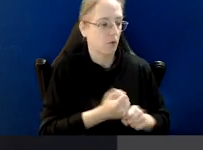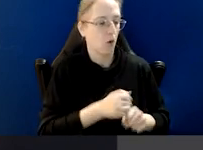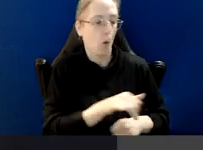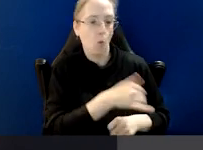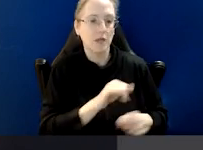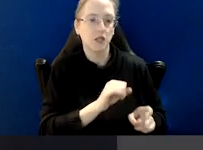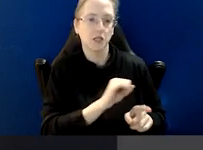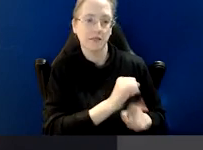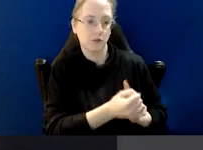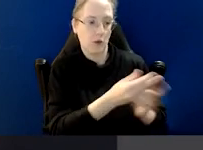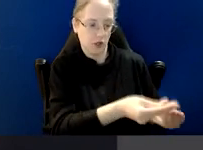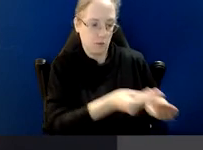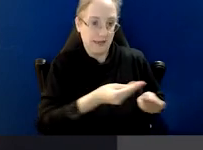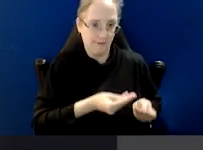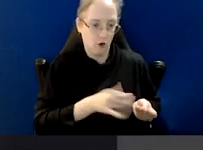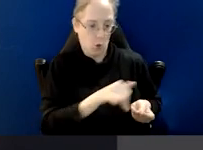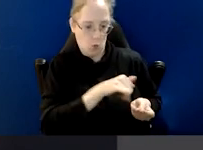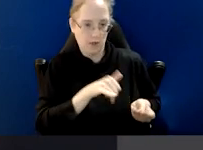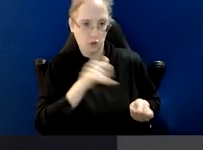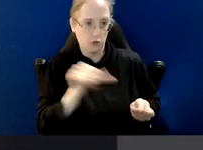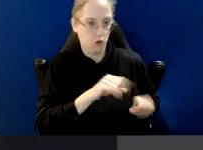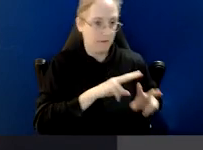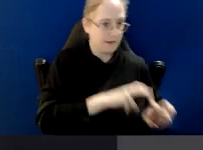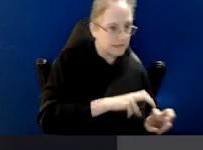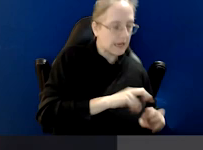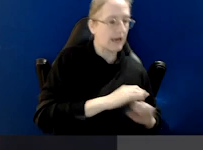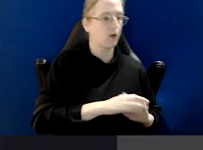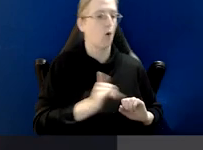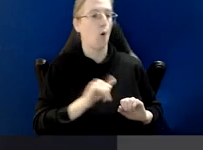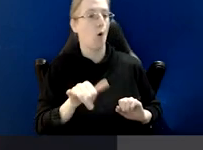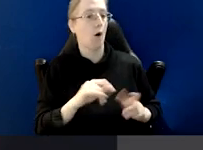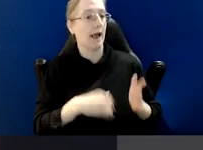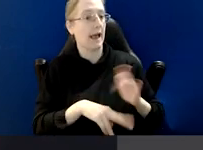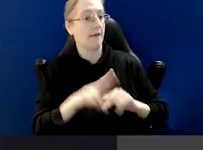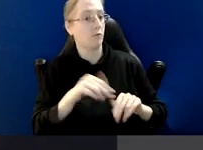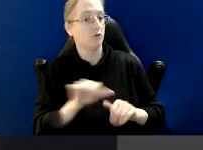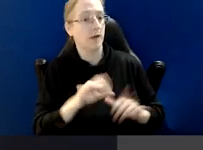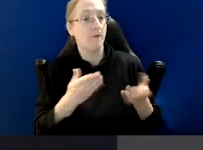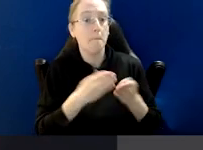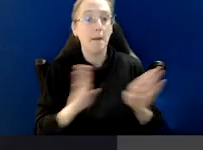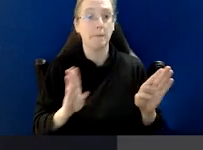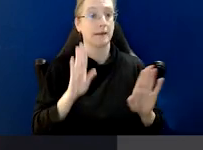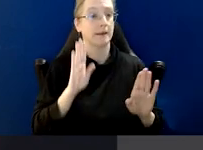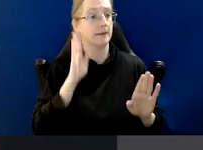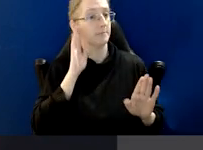on whether to open an investigation or to hold a public hearing or the outcome